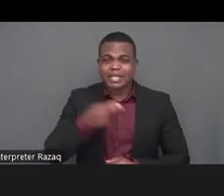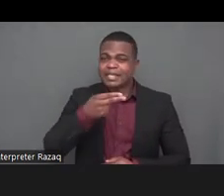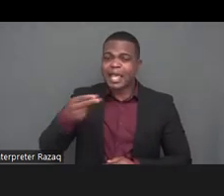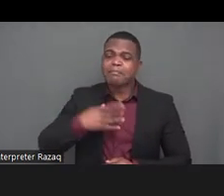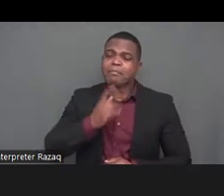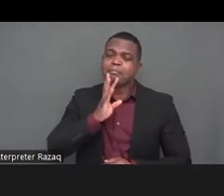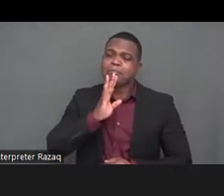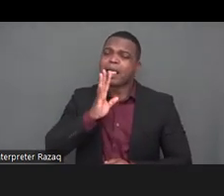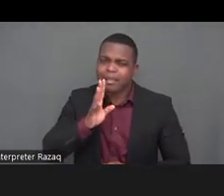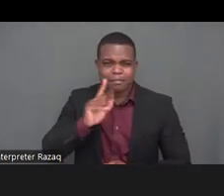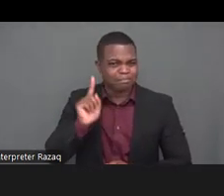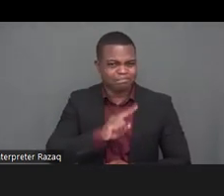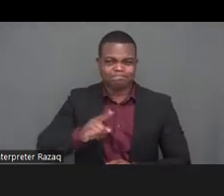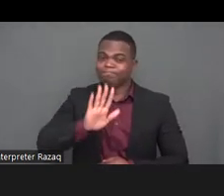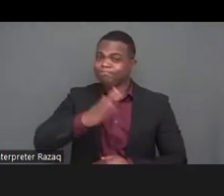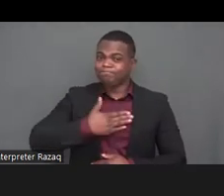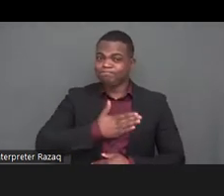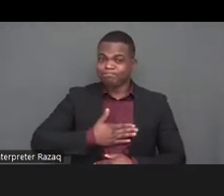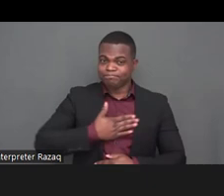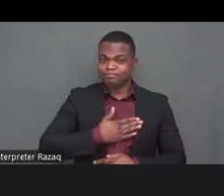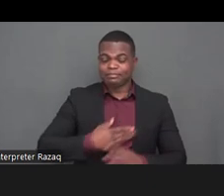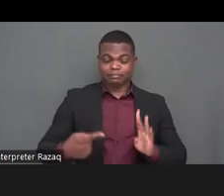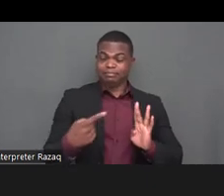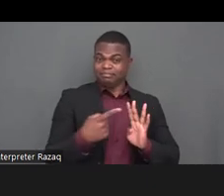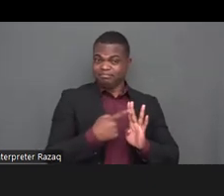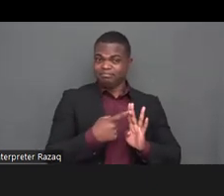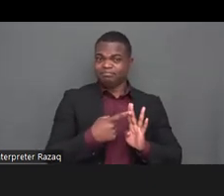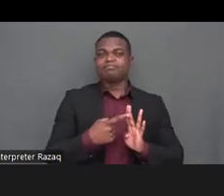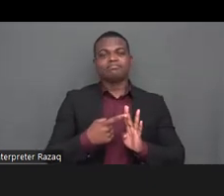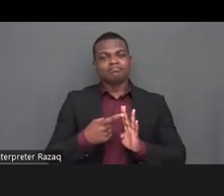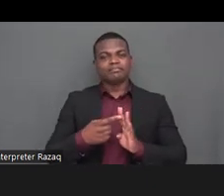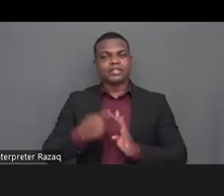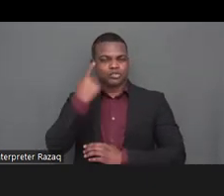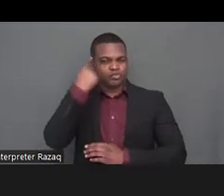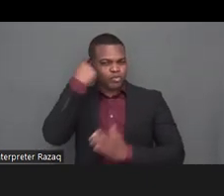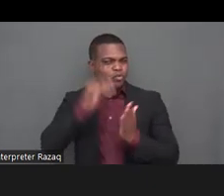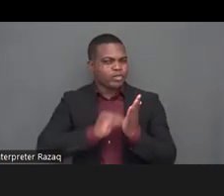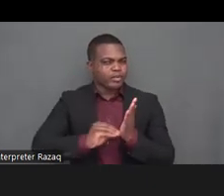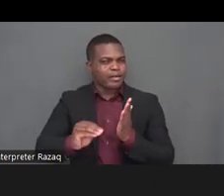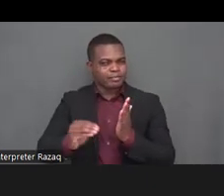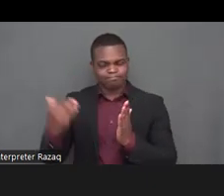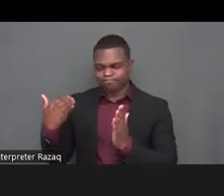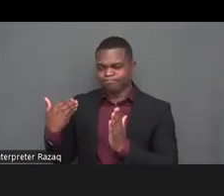of the conference his excellency has worked for the finnish foreign ministry for nearly 25 years